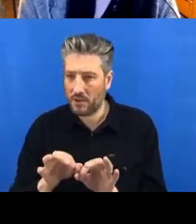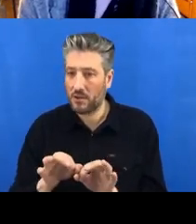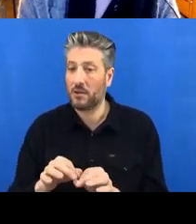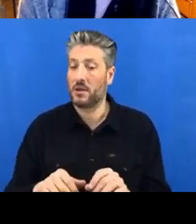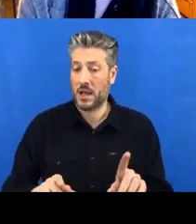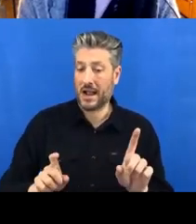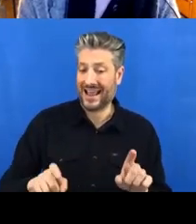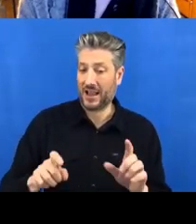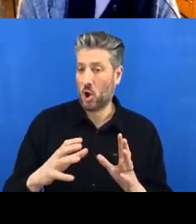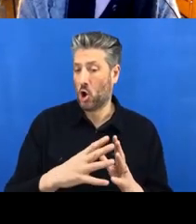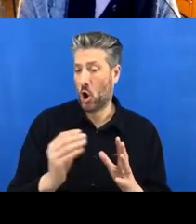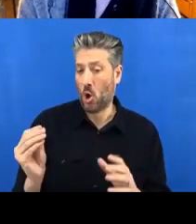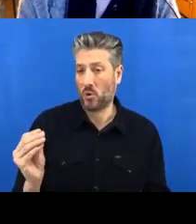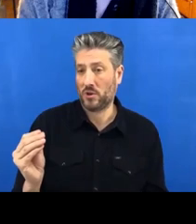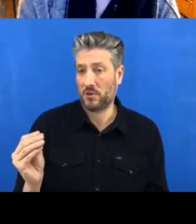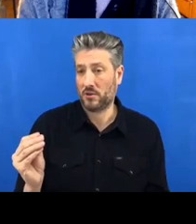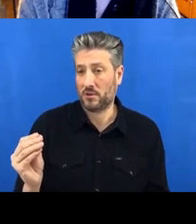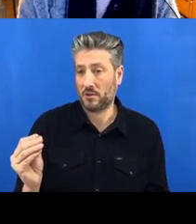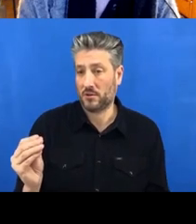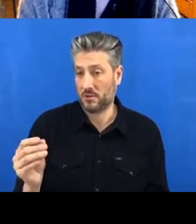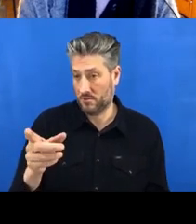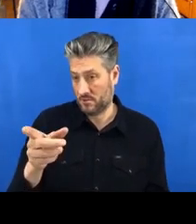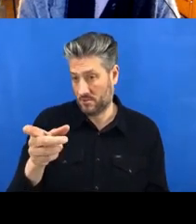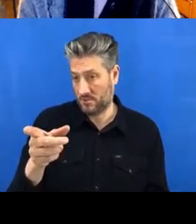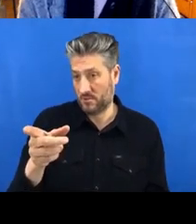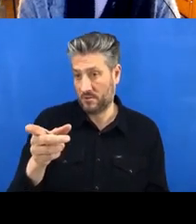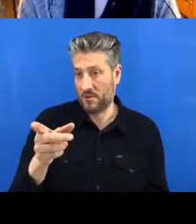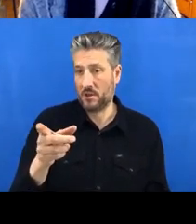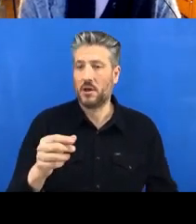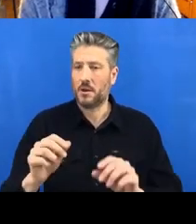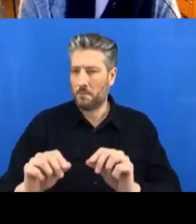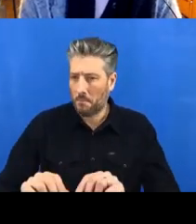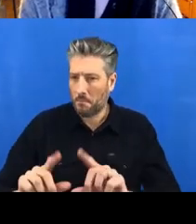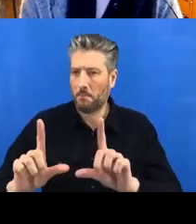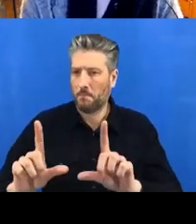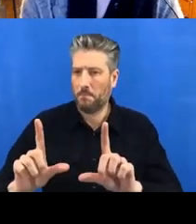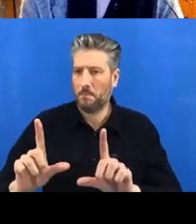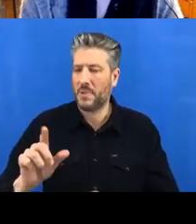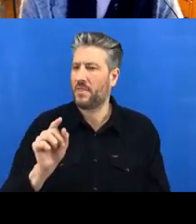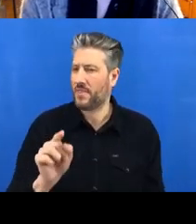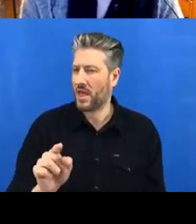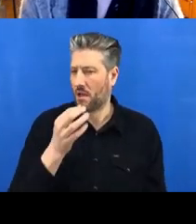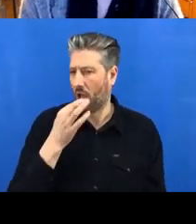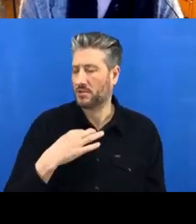And then this box will come up here, so you'll ask what you would like to do.